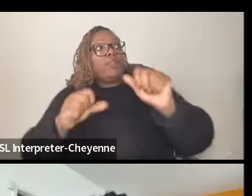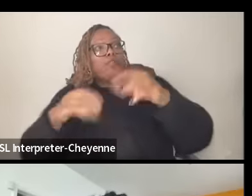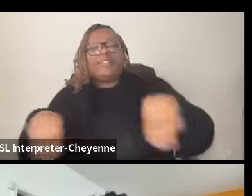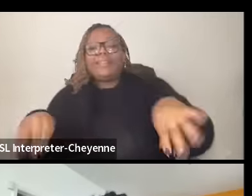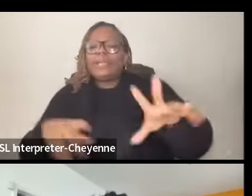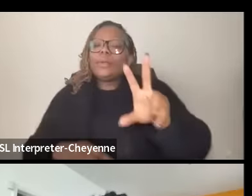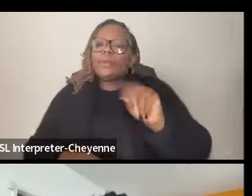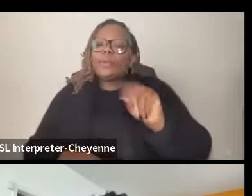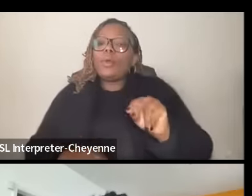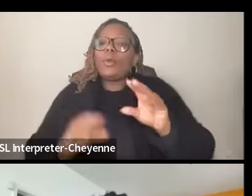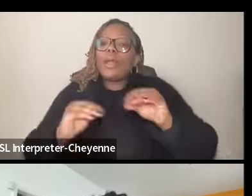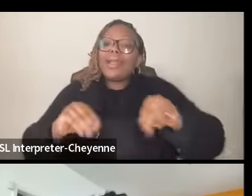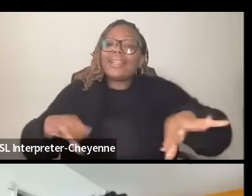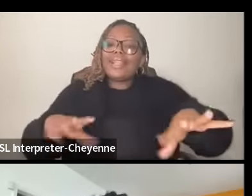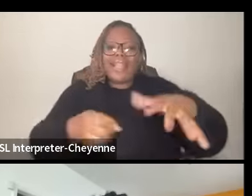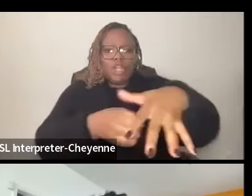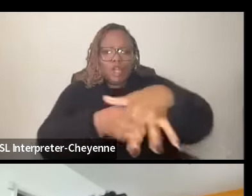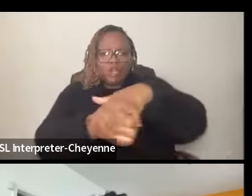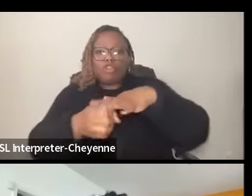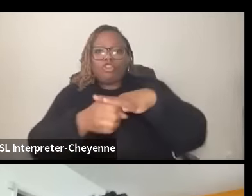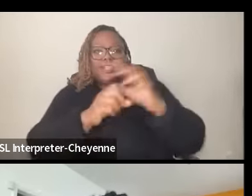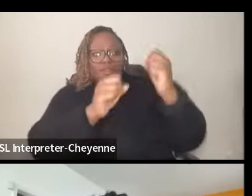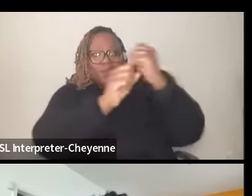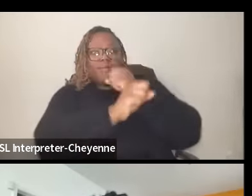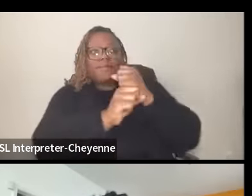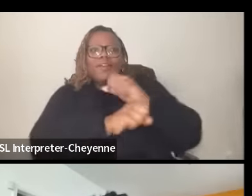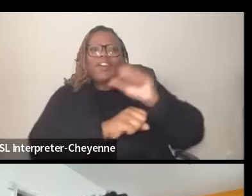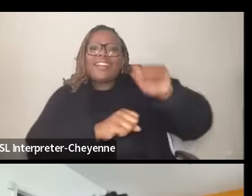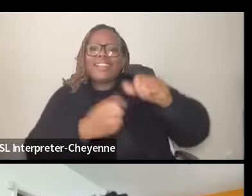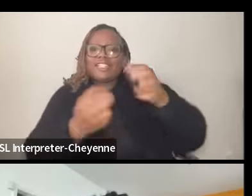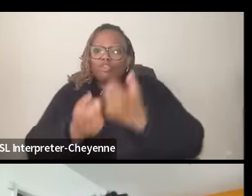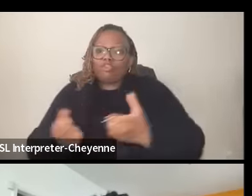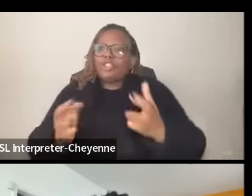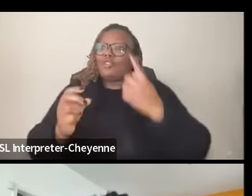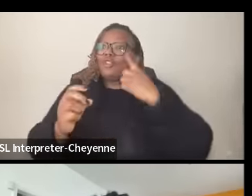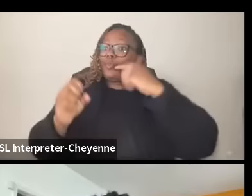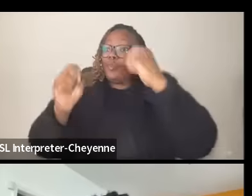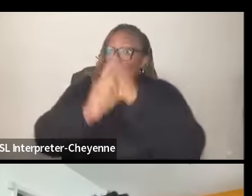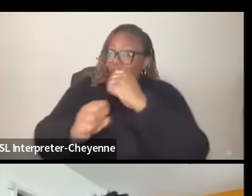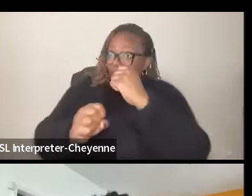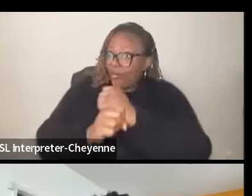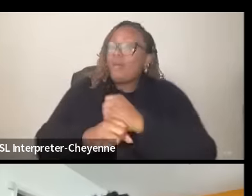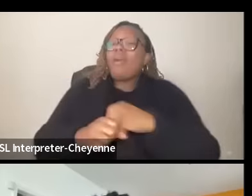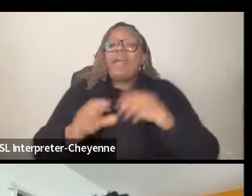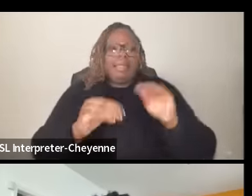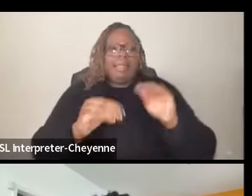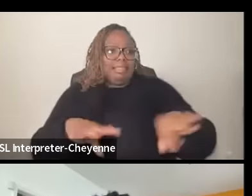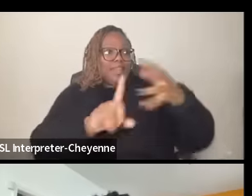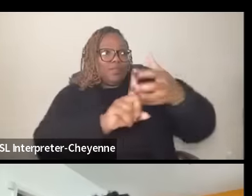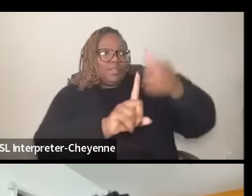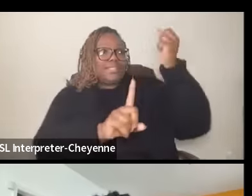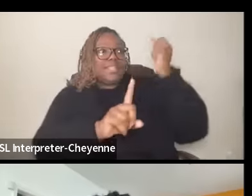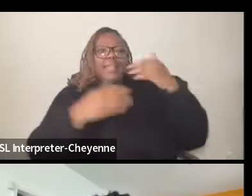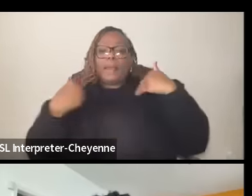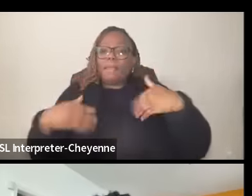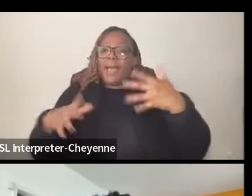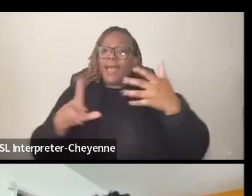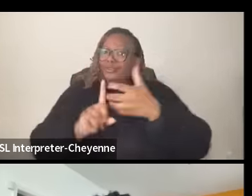land and location were fought for resources were fought for land was taken bodies were stolen um